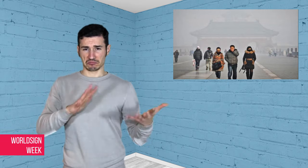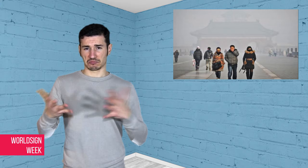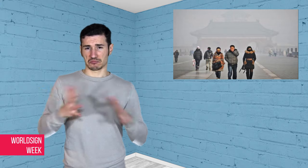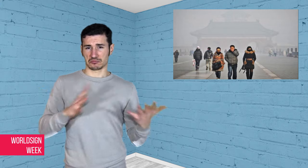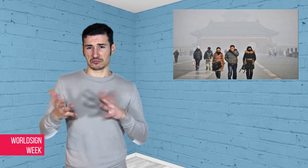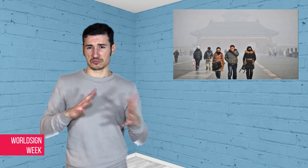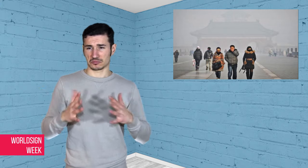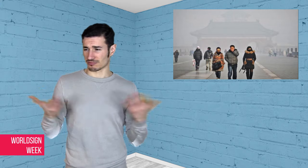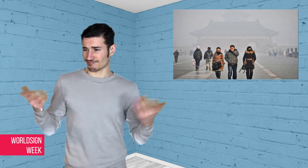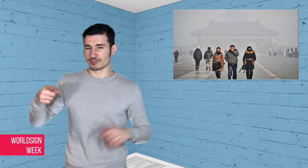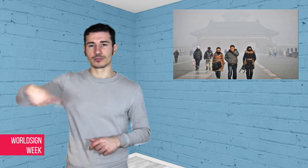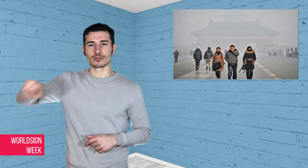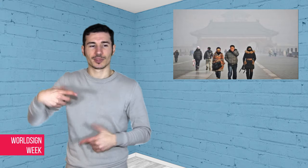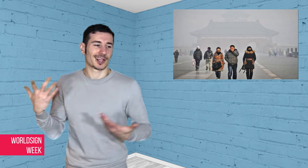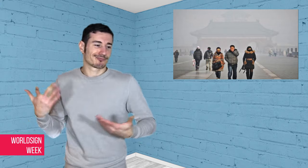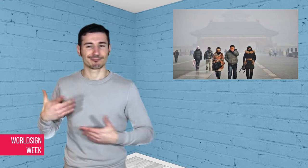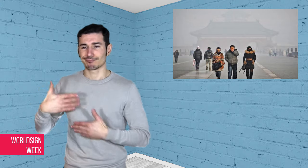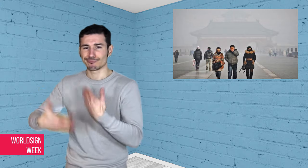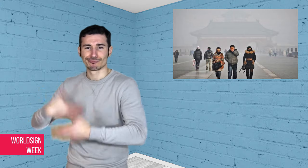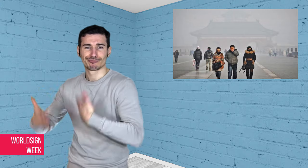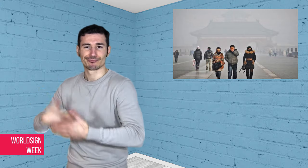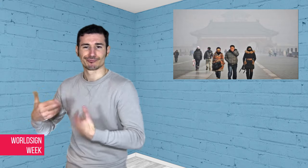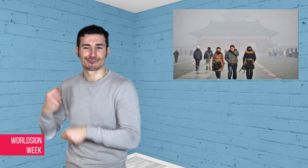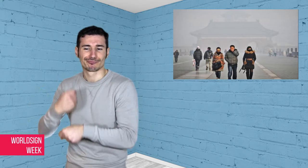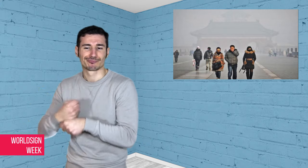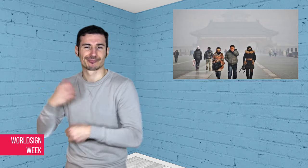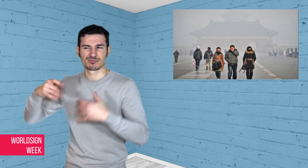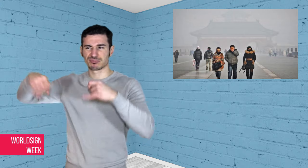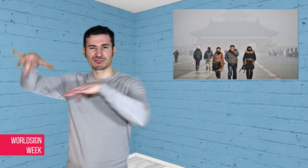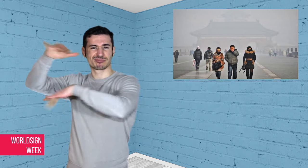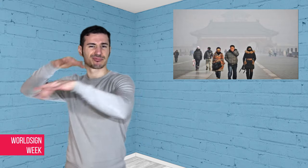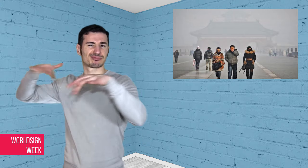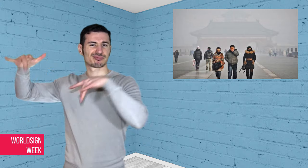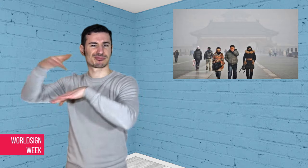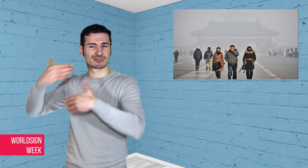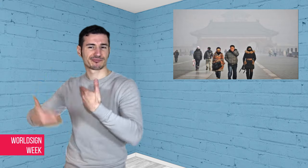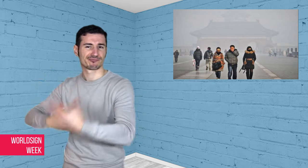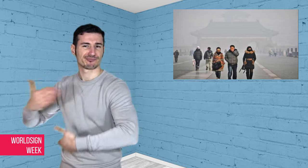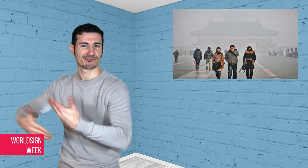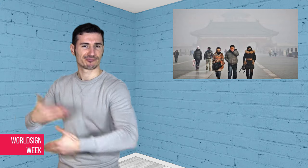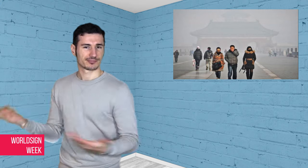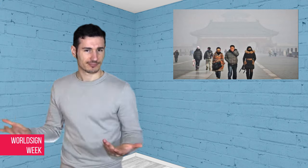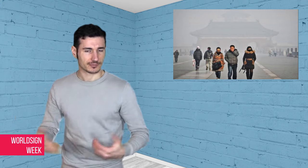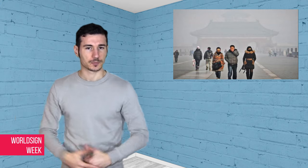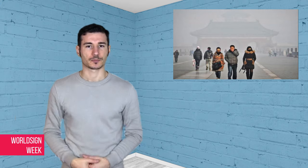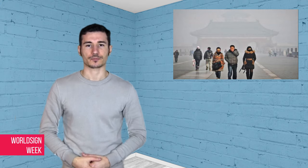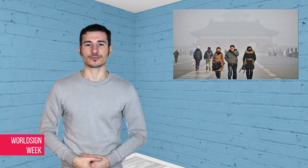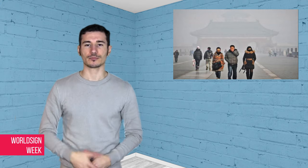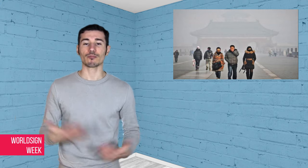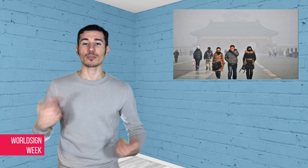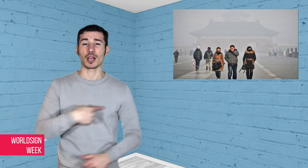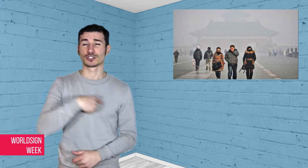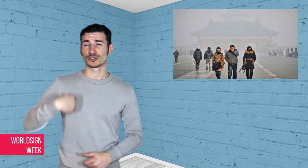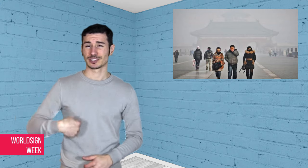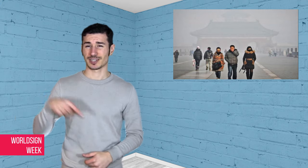heavily depend on coal plants today but its annual coal use went down for